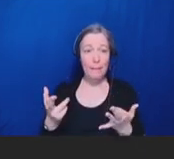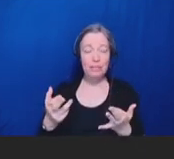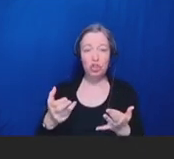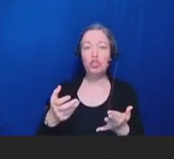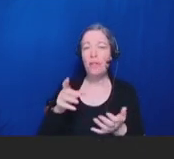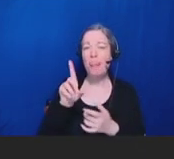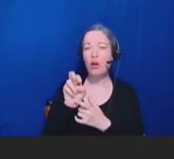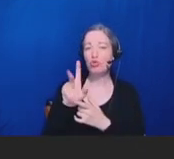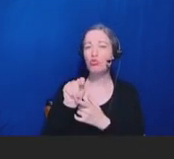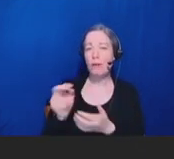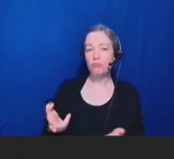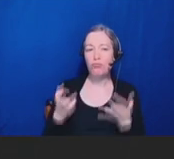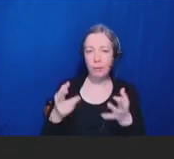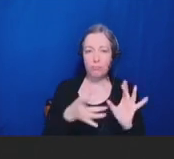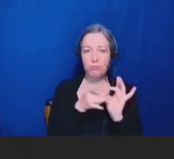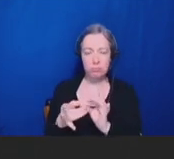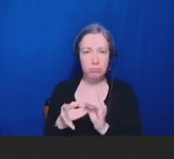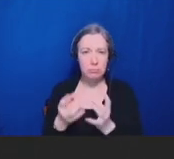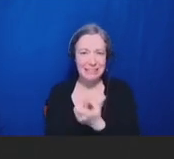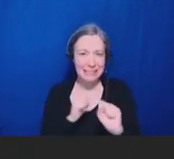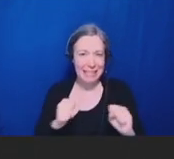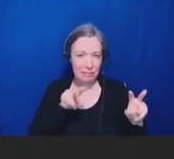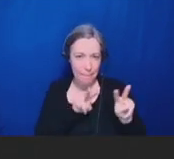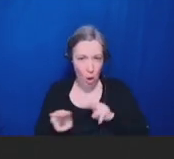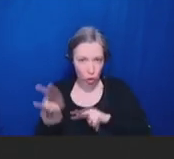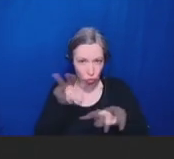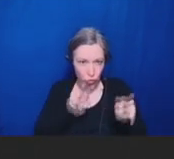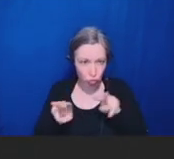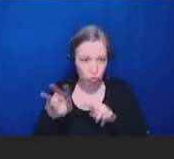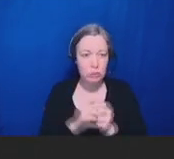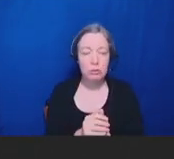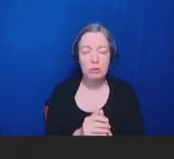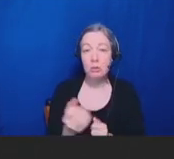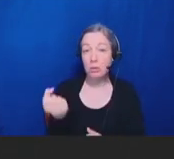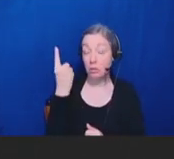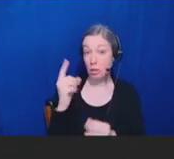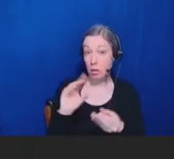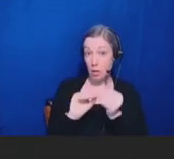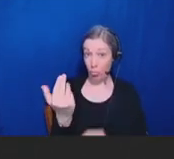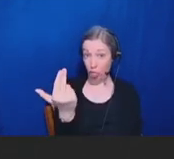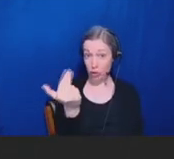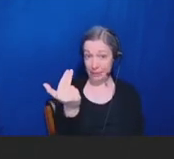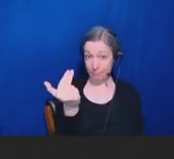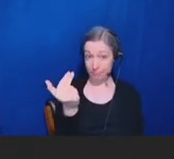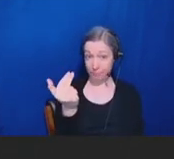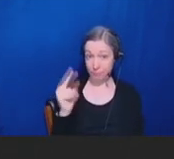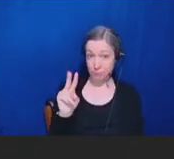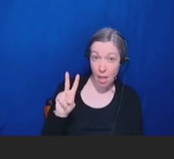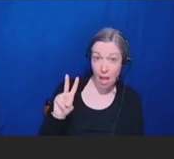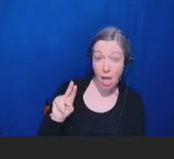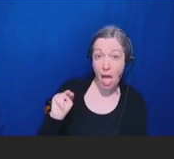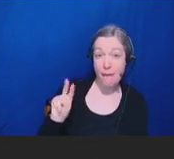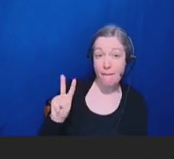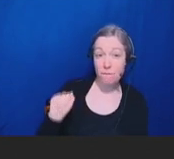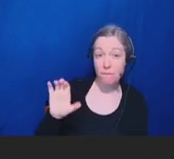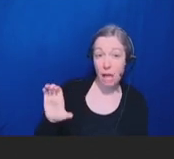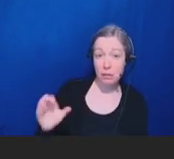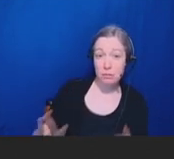regarding safety monitoring. Thirteen, NVAC recommends HHS maintain and strengthen all